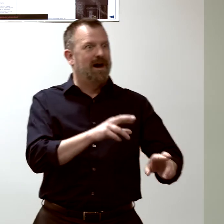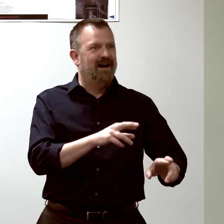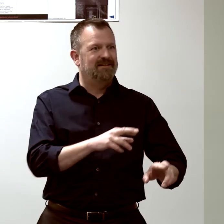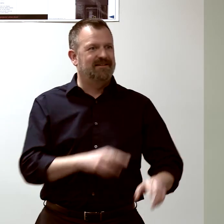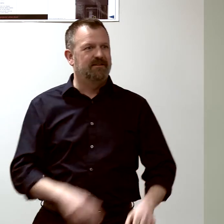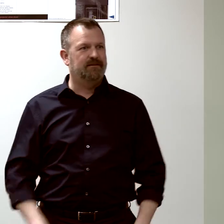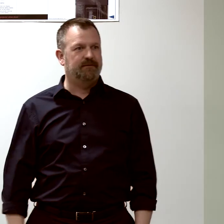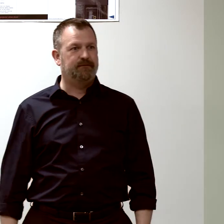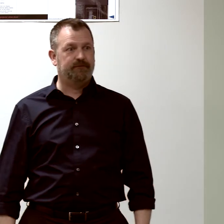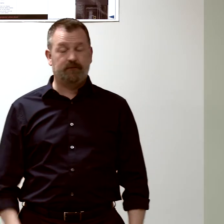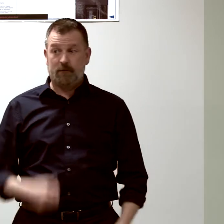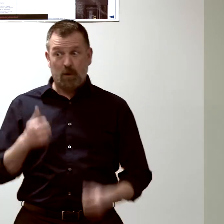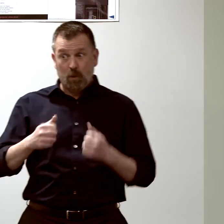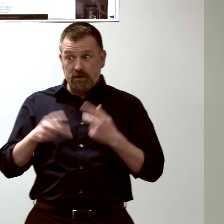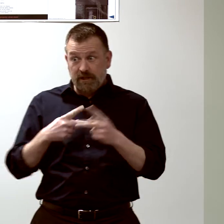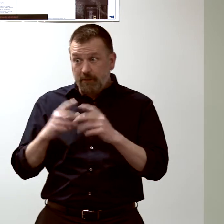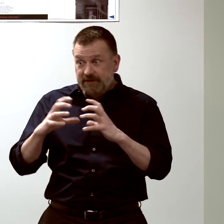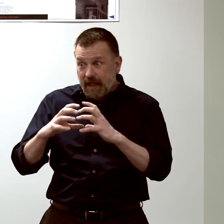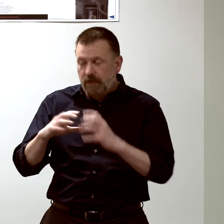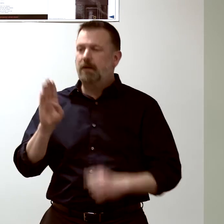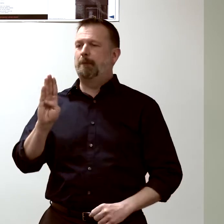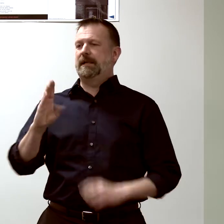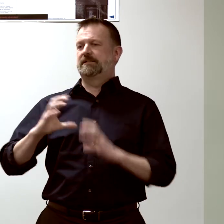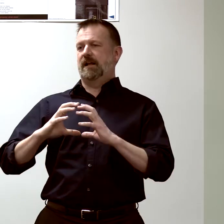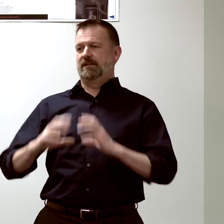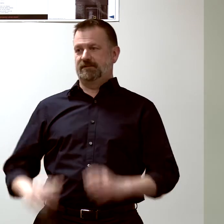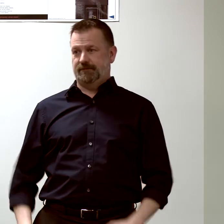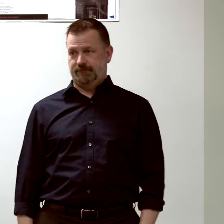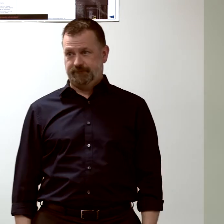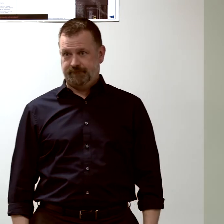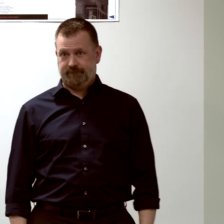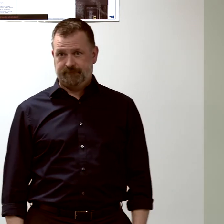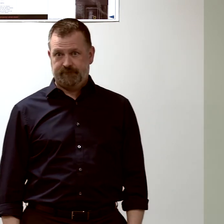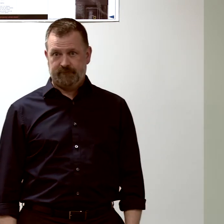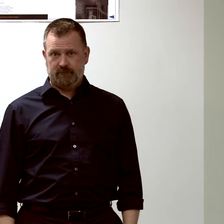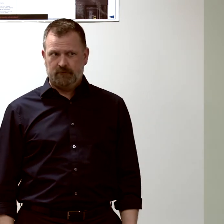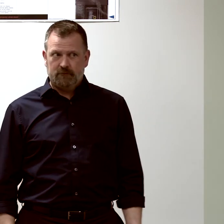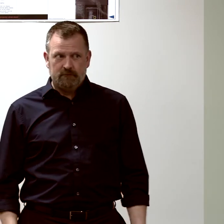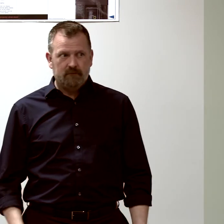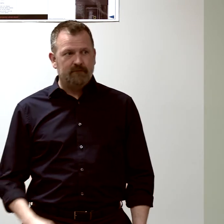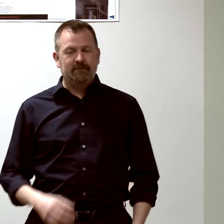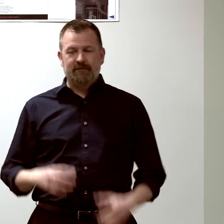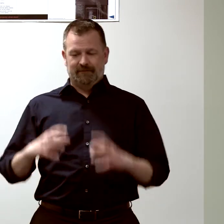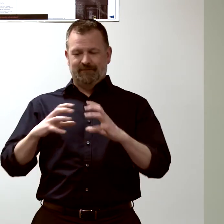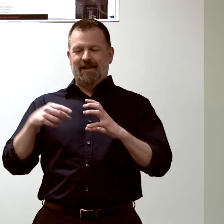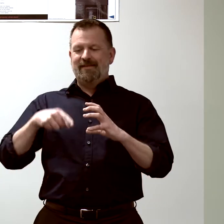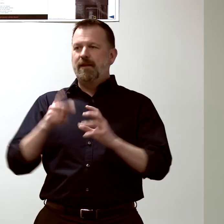These are in "B" cells, the cells that make the protective antibodies.